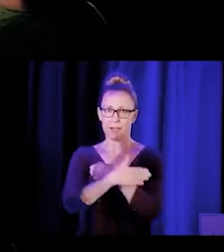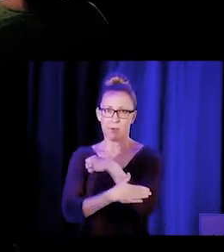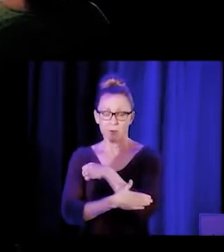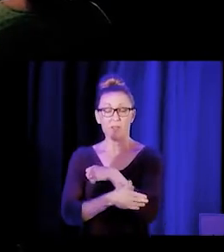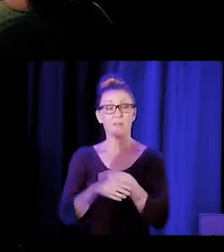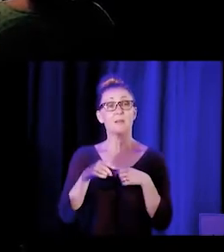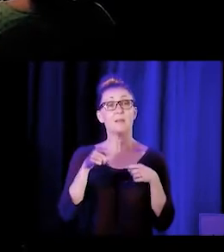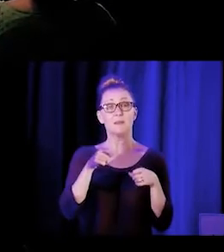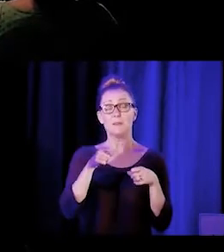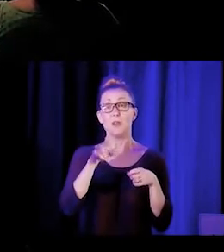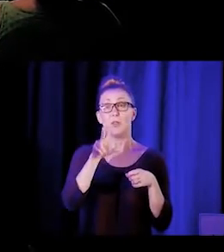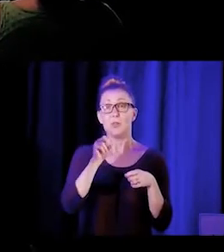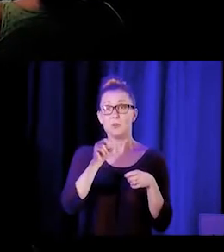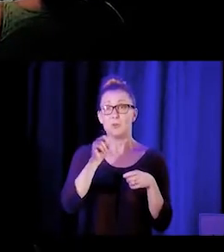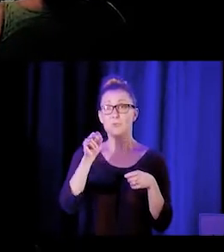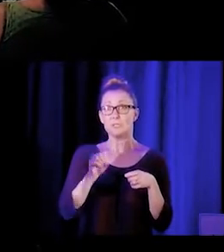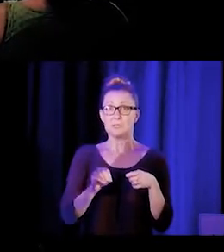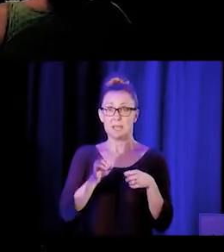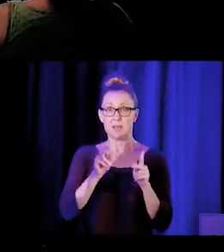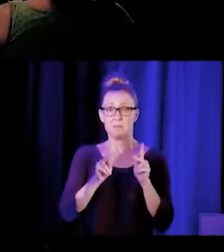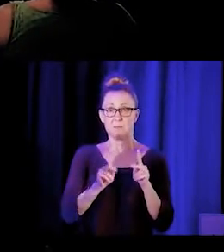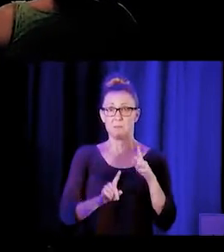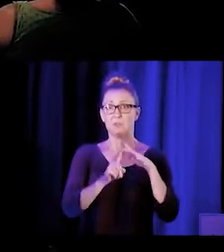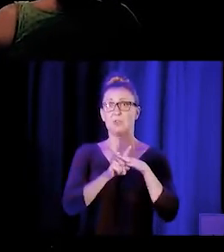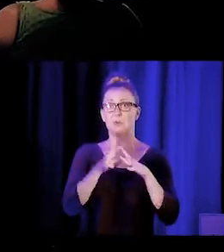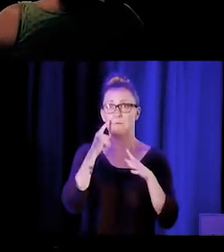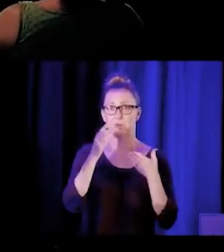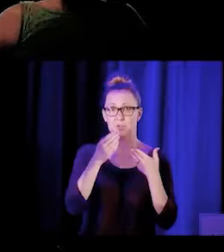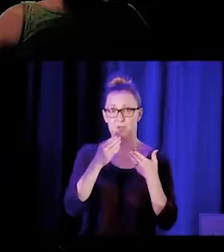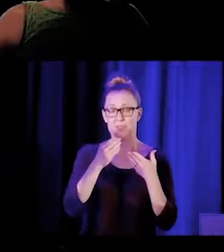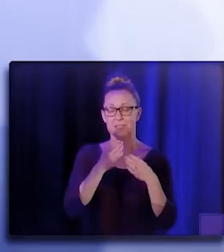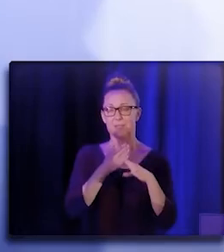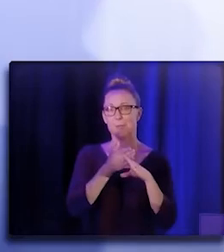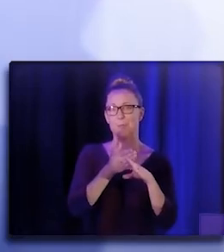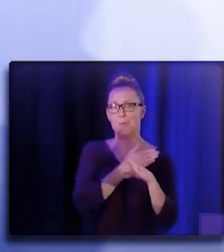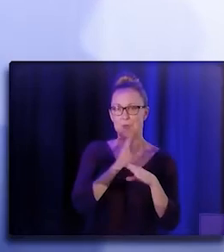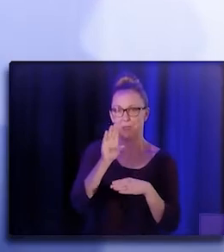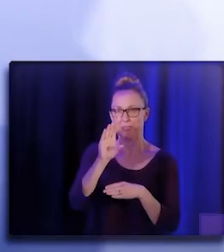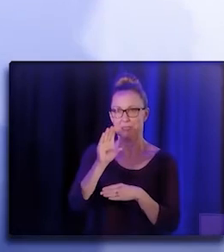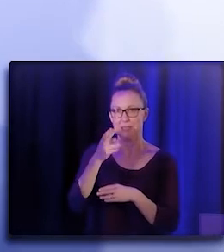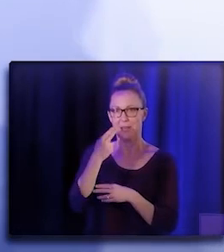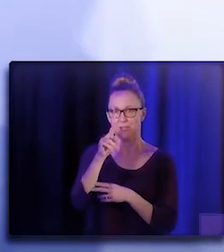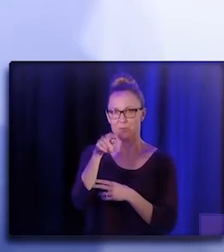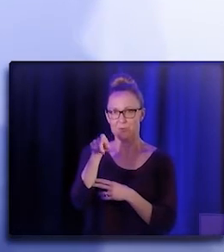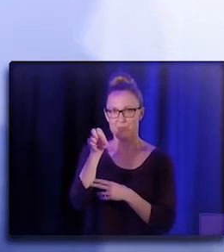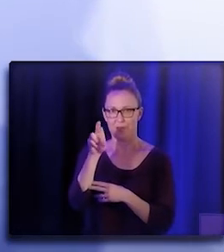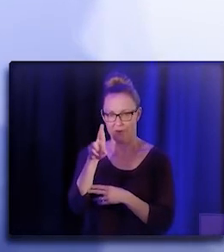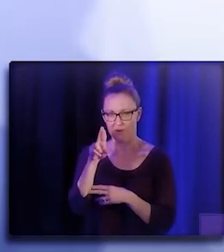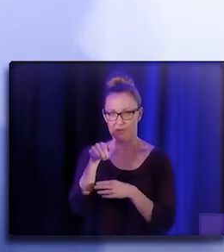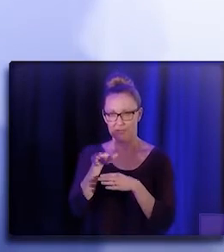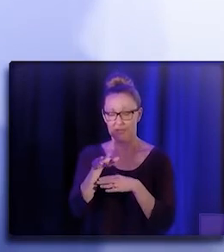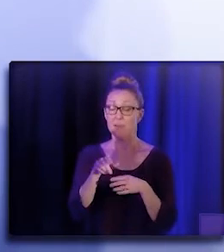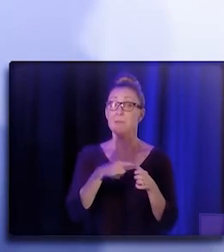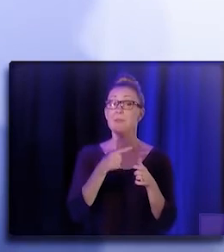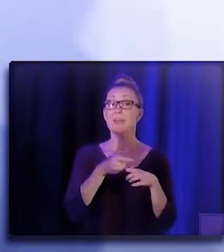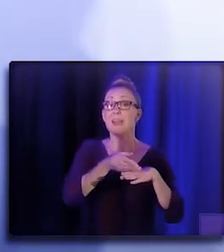30% of the people showed up for services. After Santa Clara County Jail allowed the community health workers